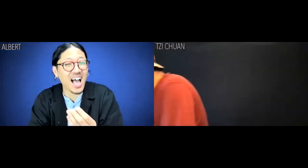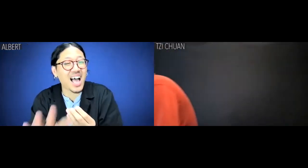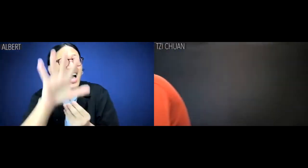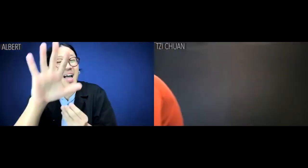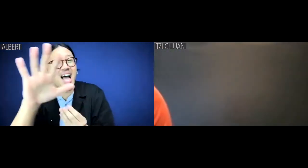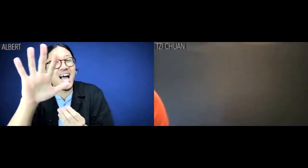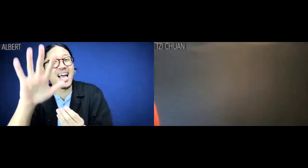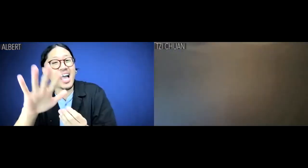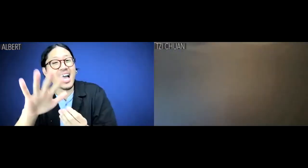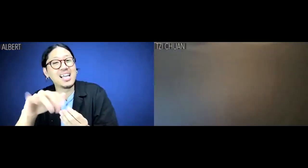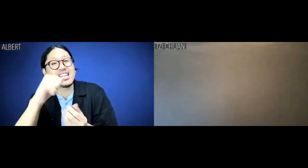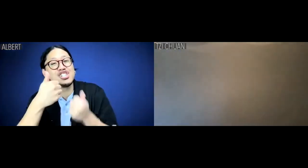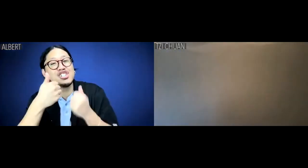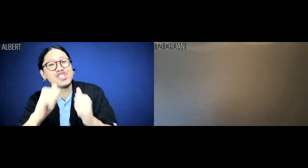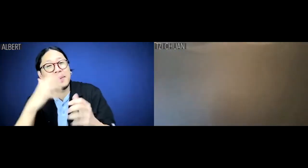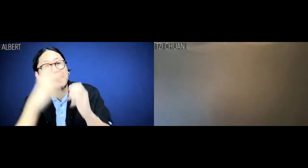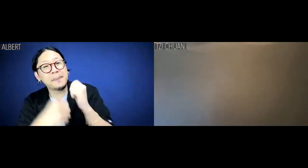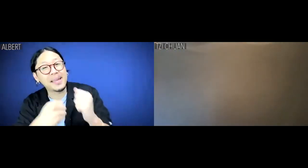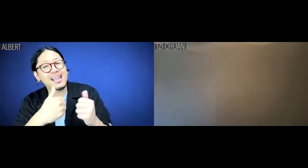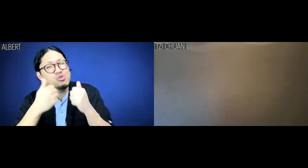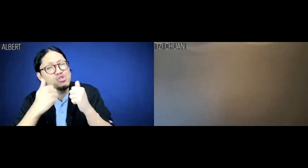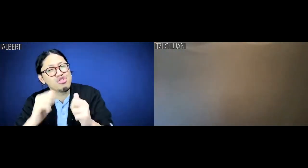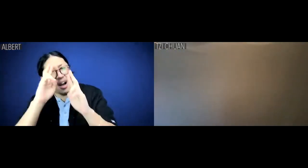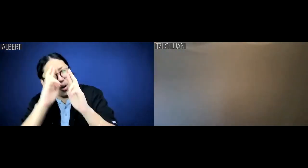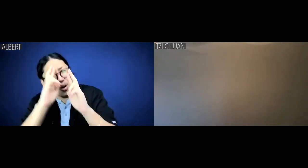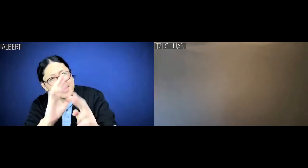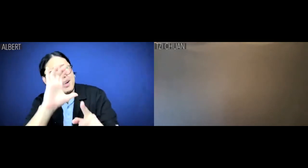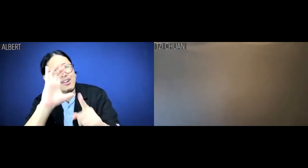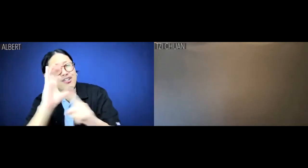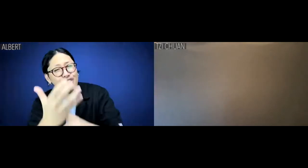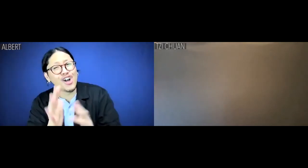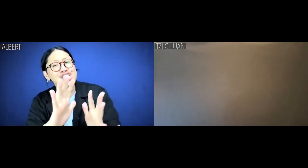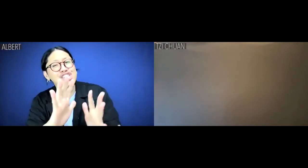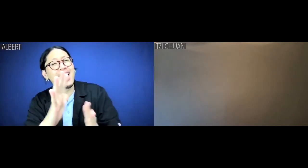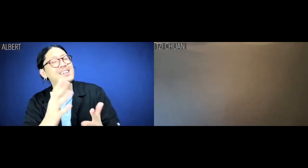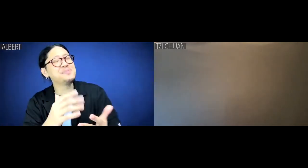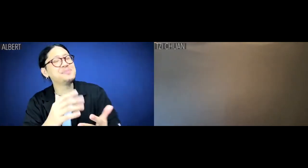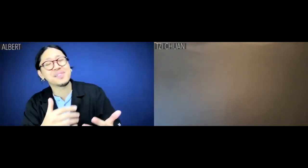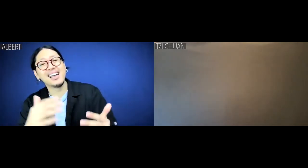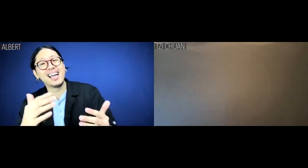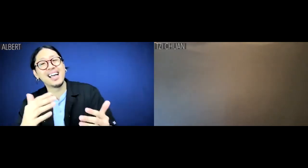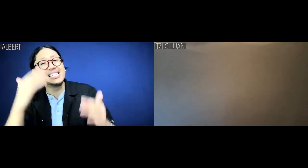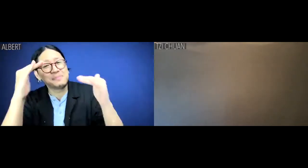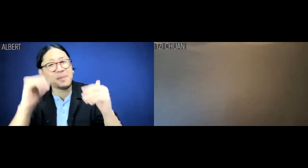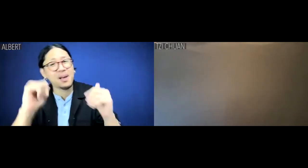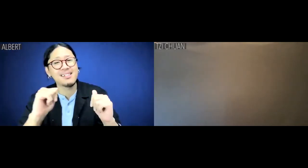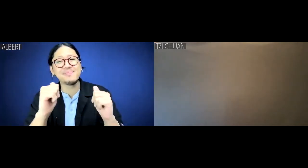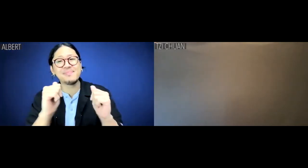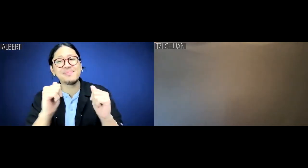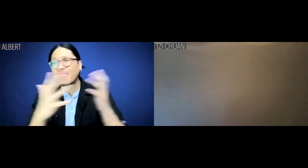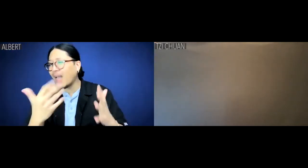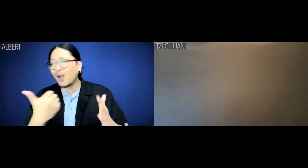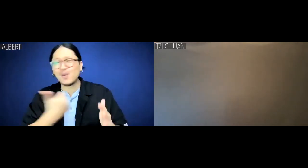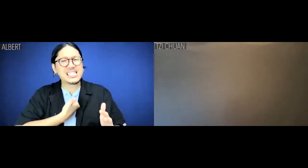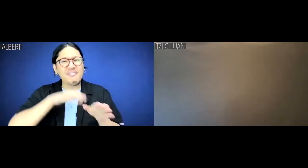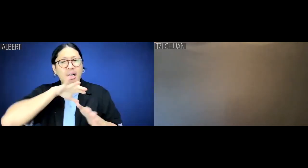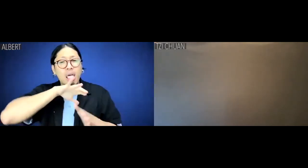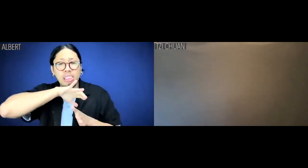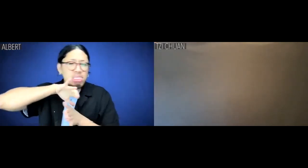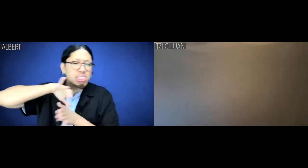Albert: I'm not trying to be a jerk. I'm just trying to respect your cultural expectations without letting it bury my personhood.